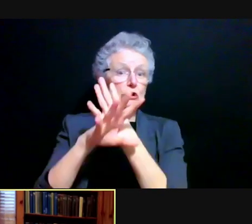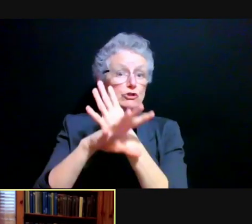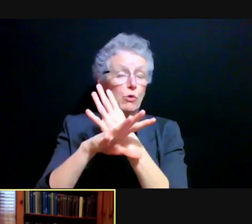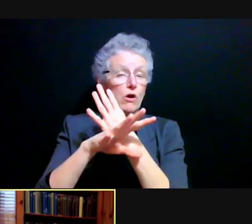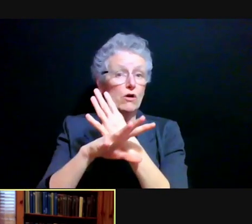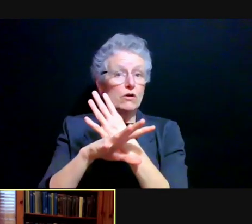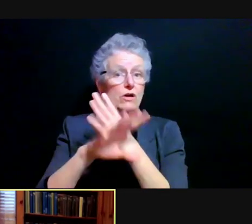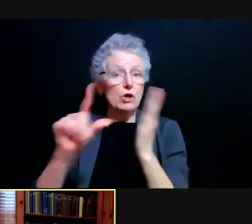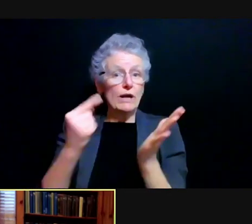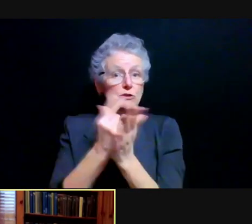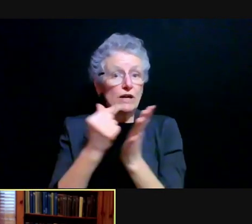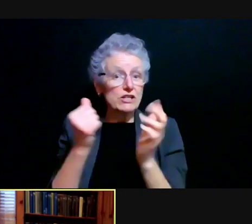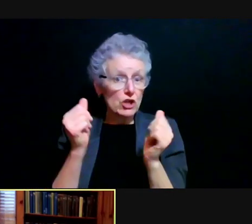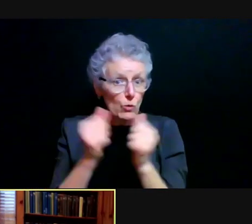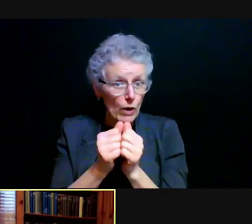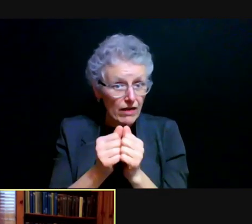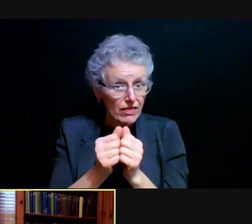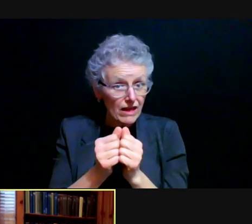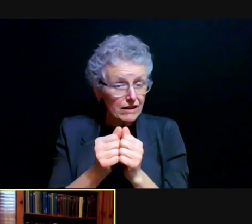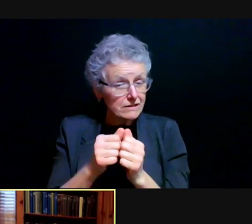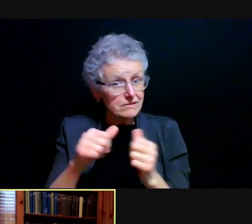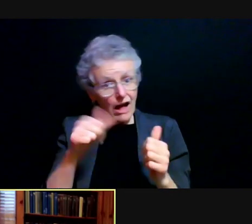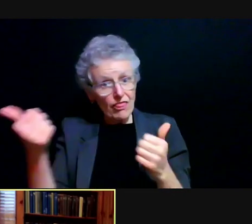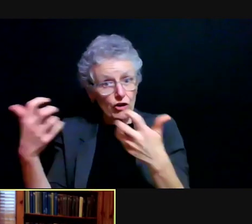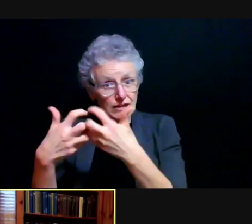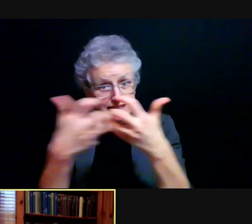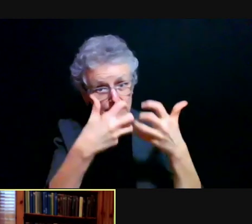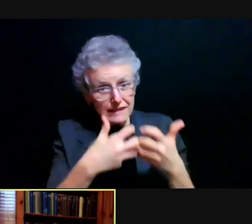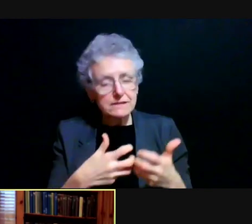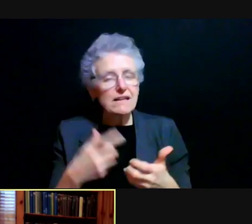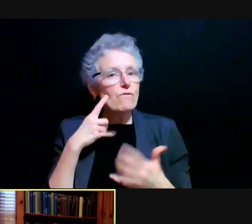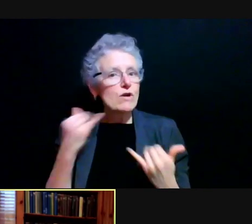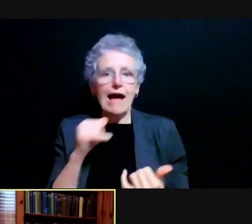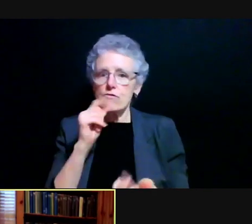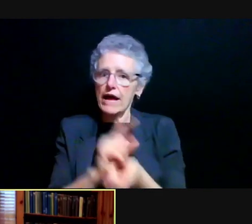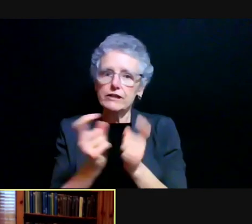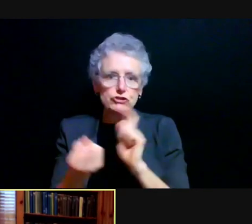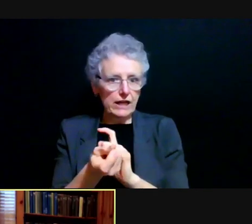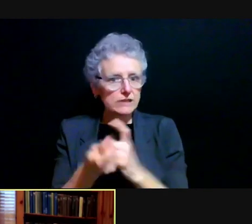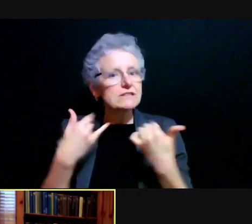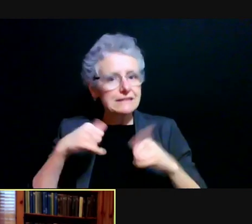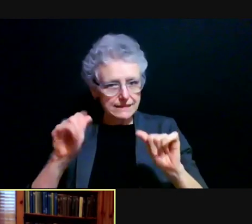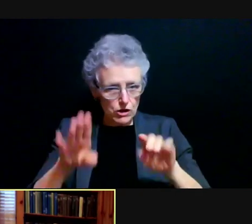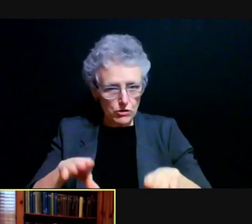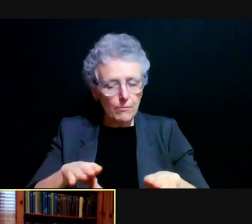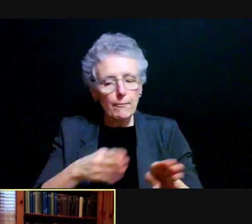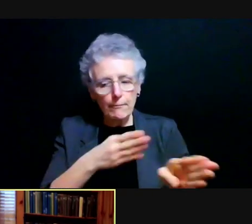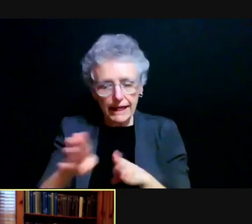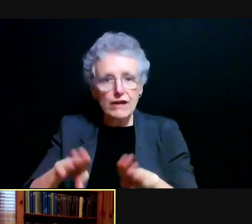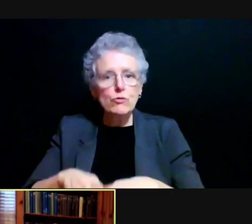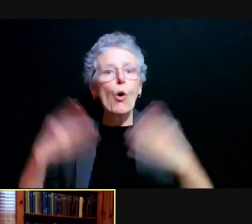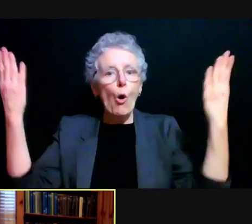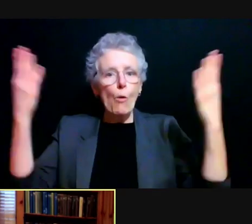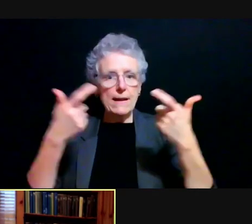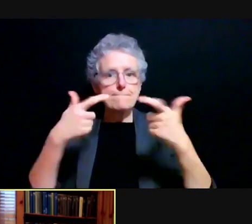As of now, we haven't changed our plans but obviously we're following things very closely. For the big house for graduation.